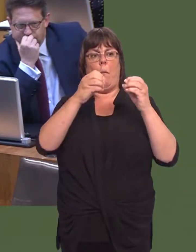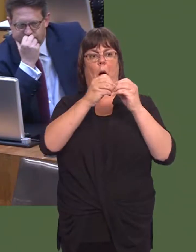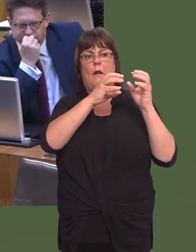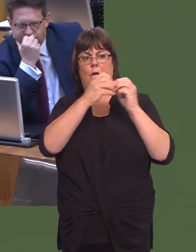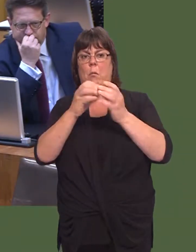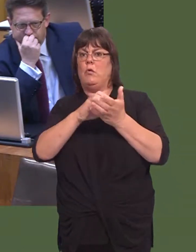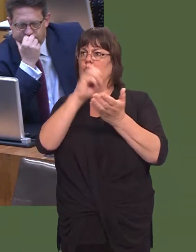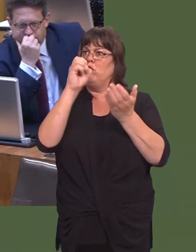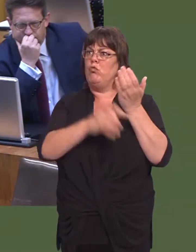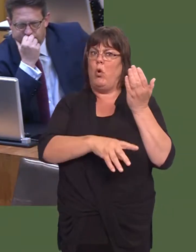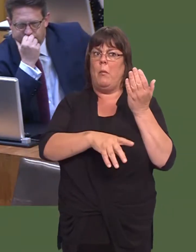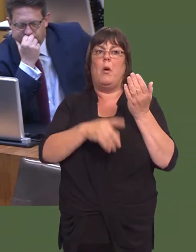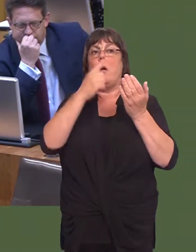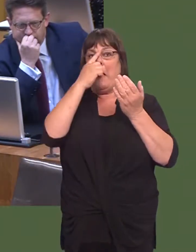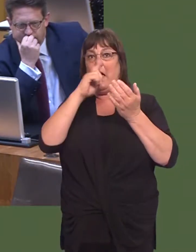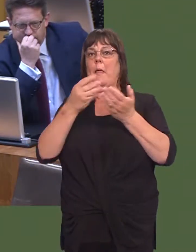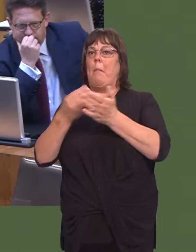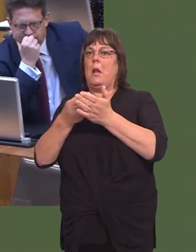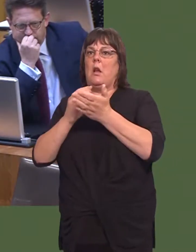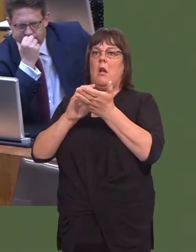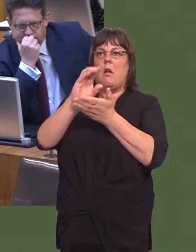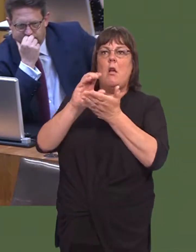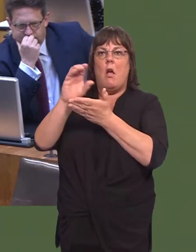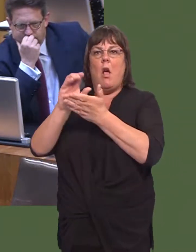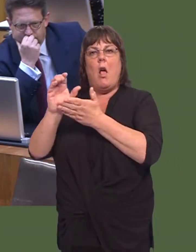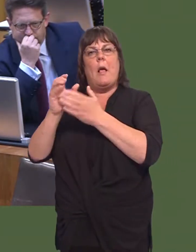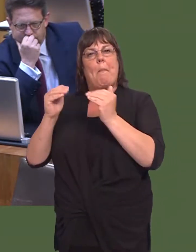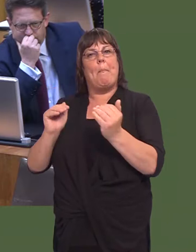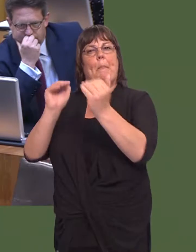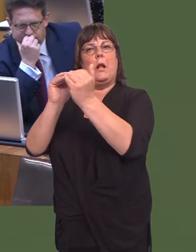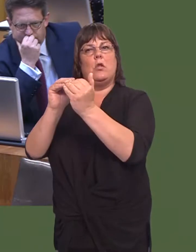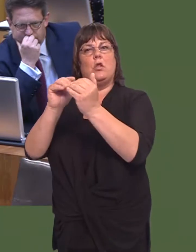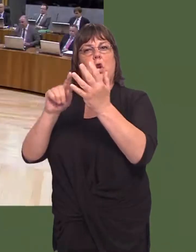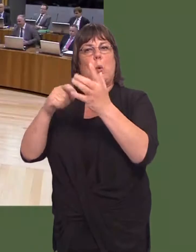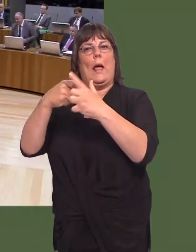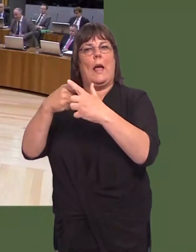the proper needs of the different nations and regions of the UK as they are now, not as they were in 1979. Andrew R.T.